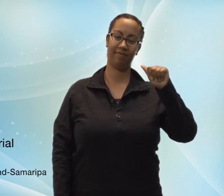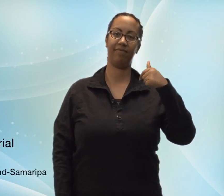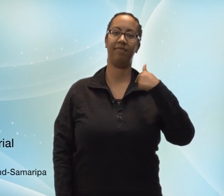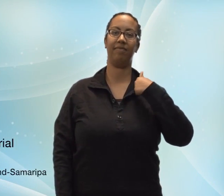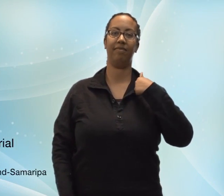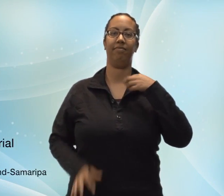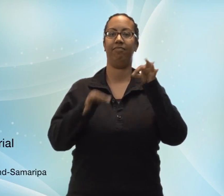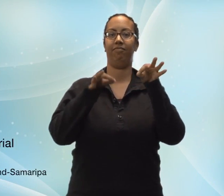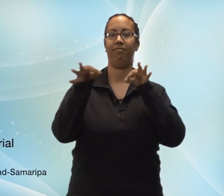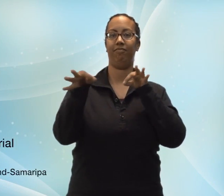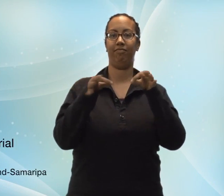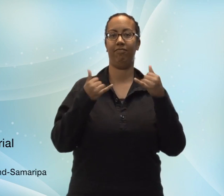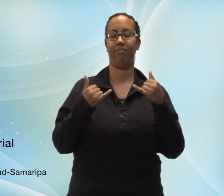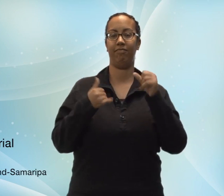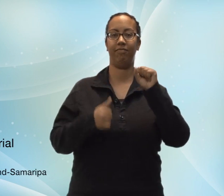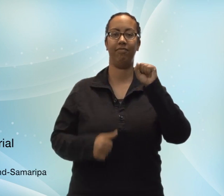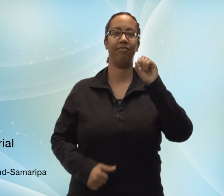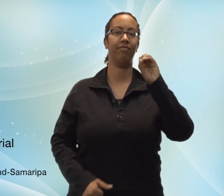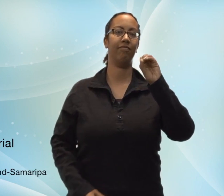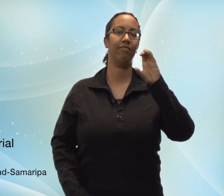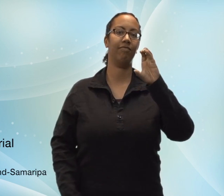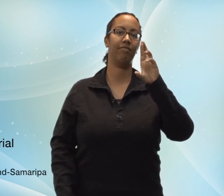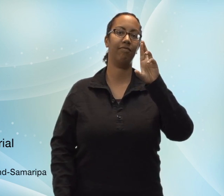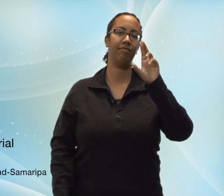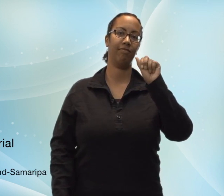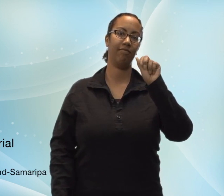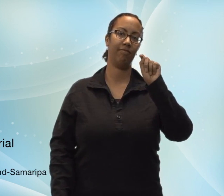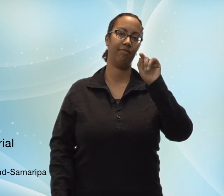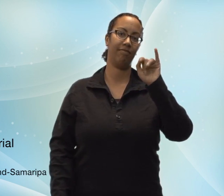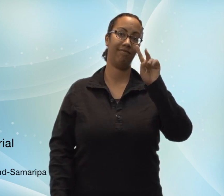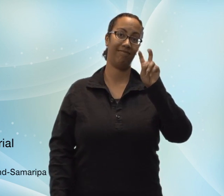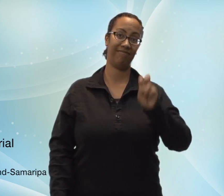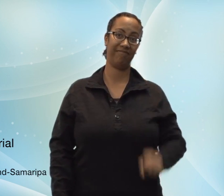And I'm here today to tell you about SOCRATIVE.